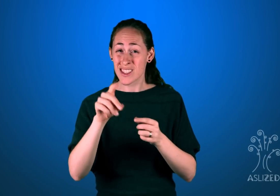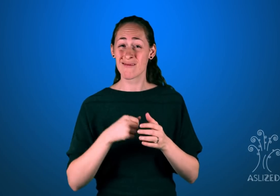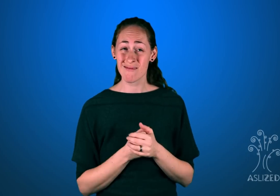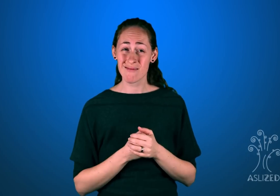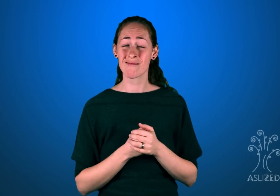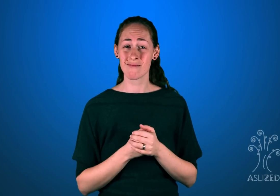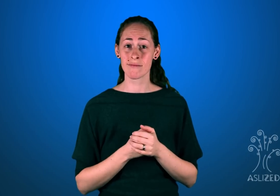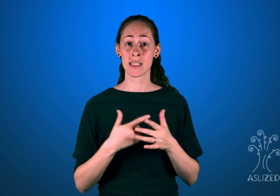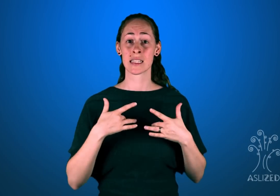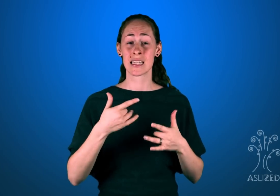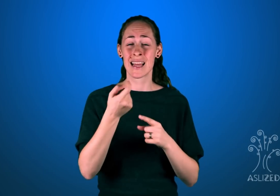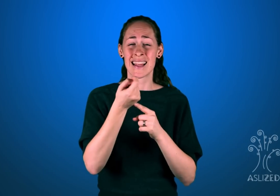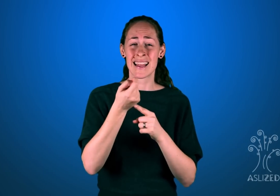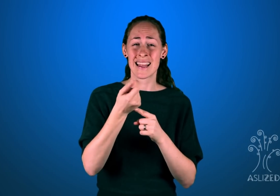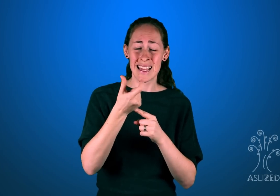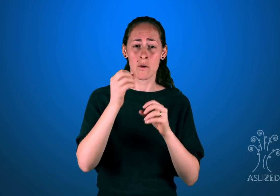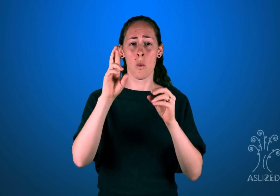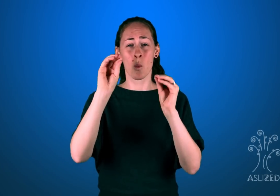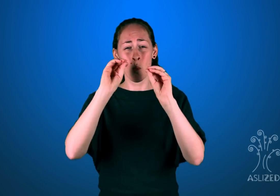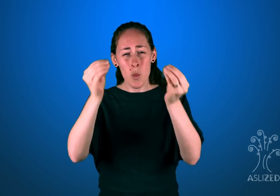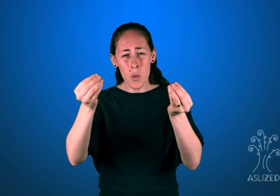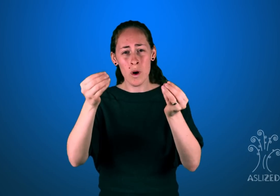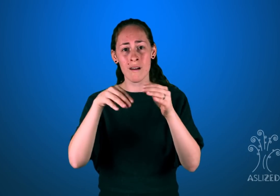are not allowed to use sign language in their education environment and therefore have little or no access to